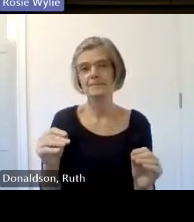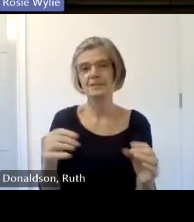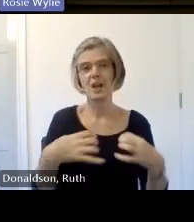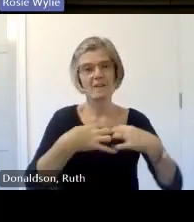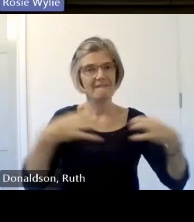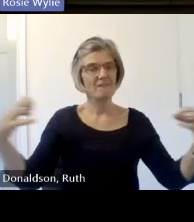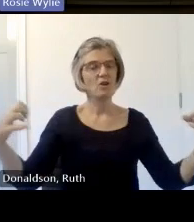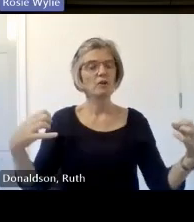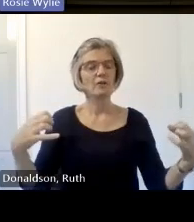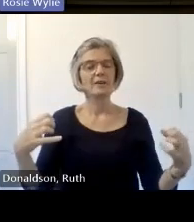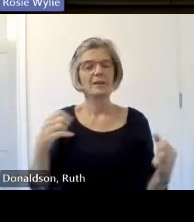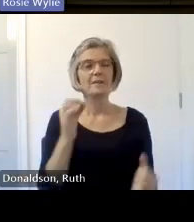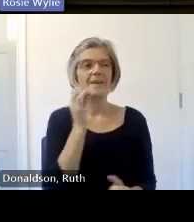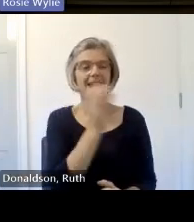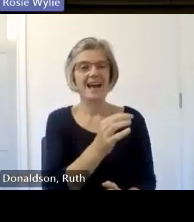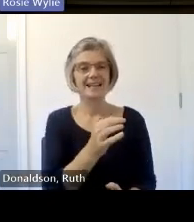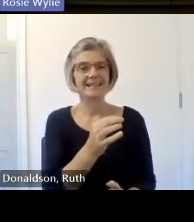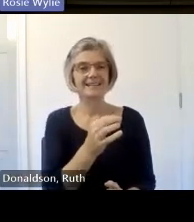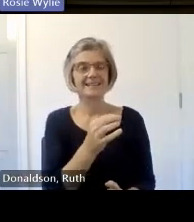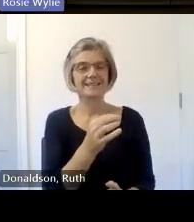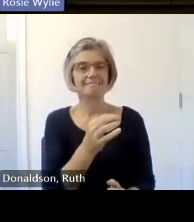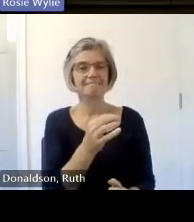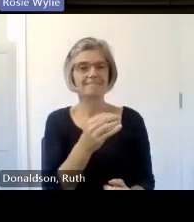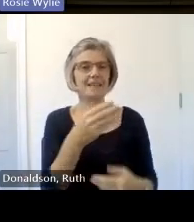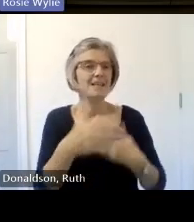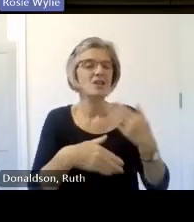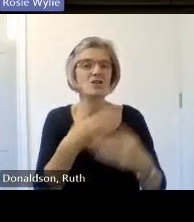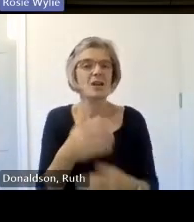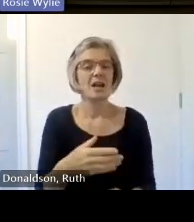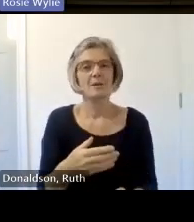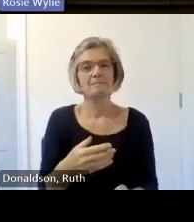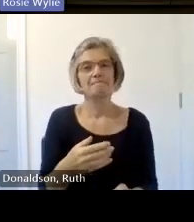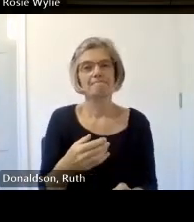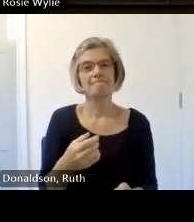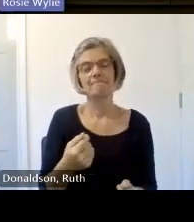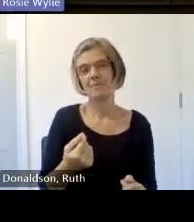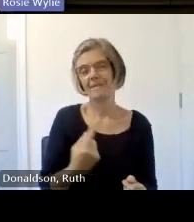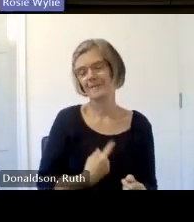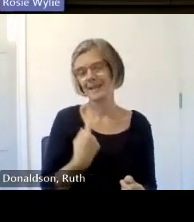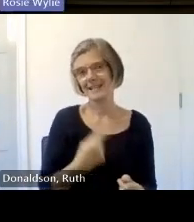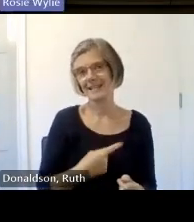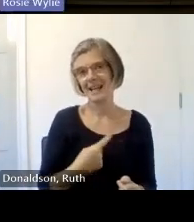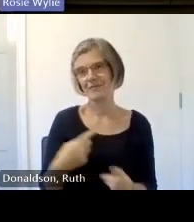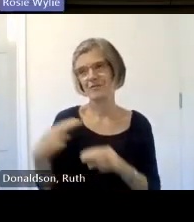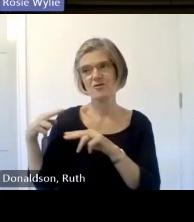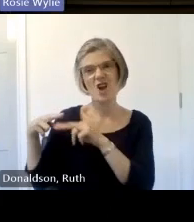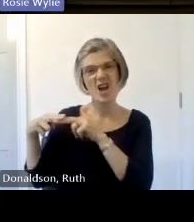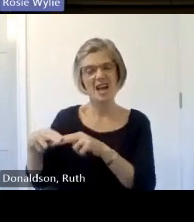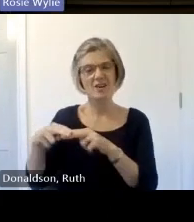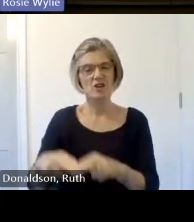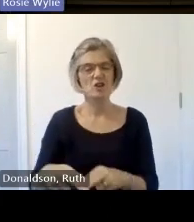their name badges so is everybody there um thumbs up please from teams as well if you've got your